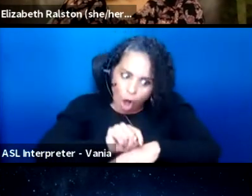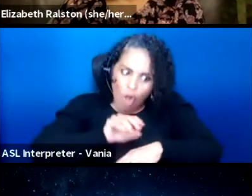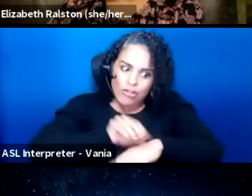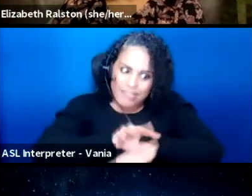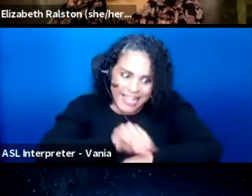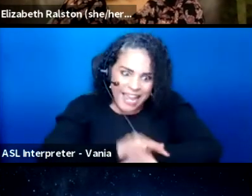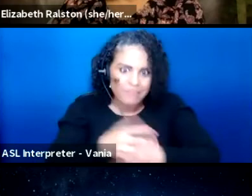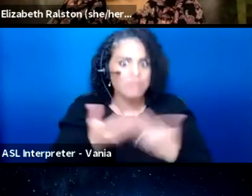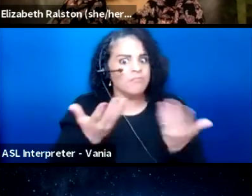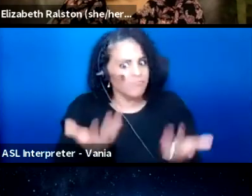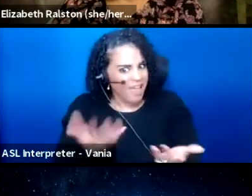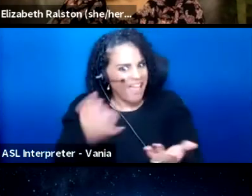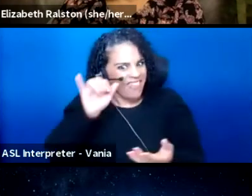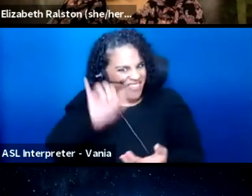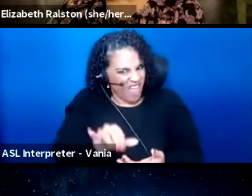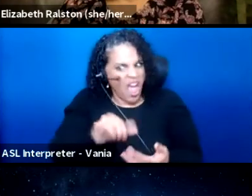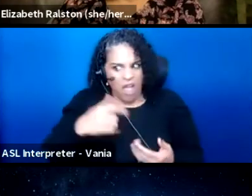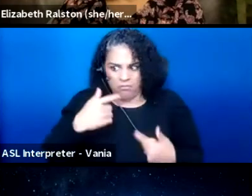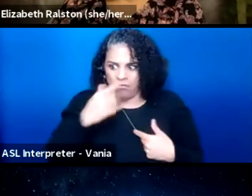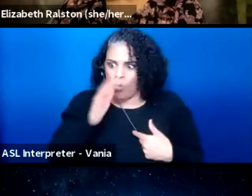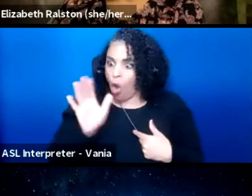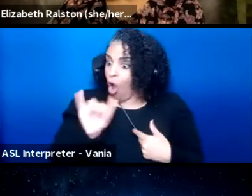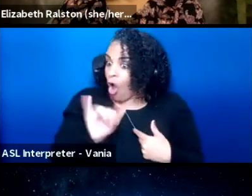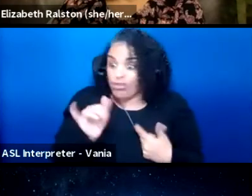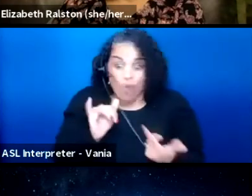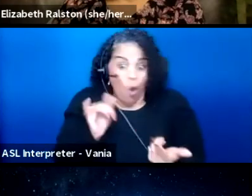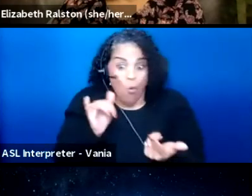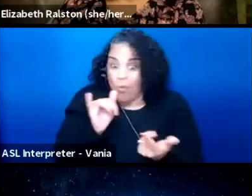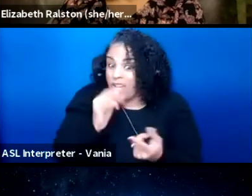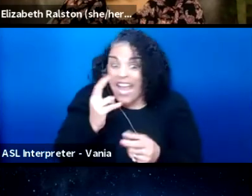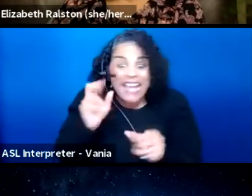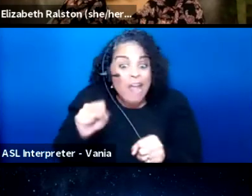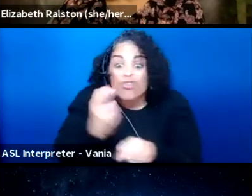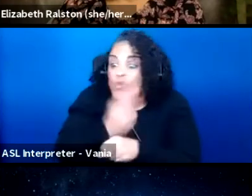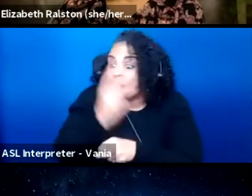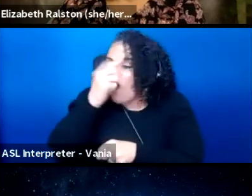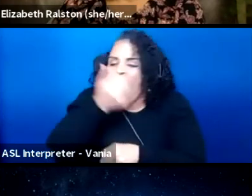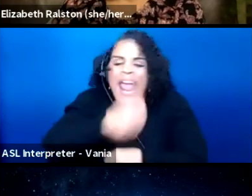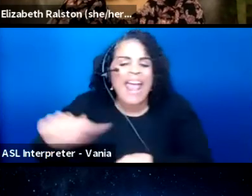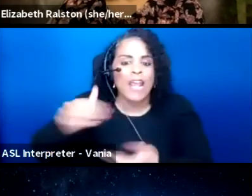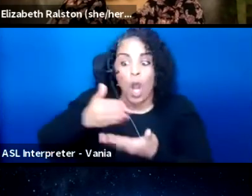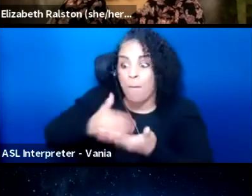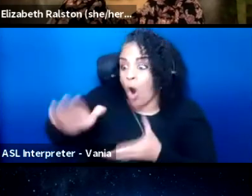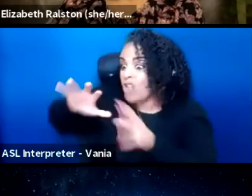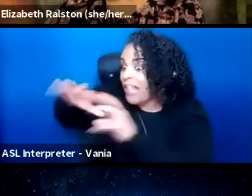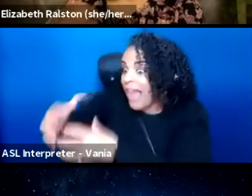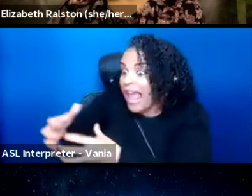This would also apply for, like, any other marginalized community whether for LGBTQ,